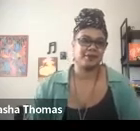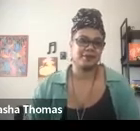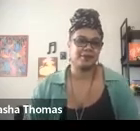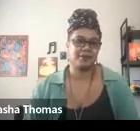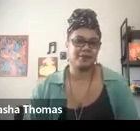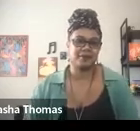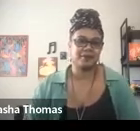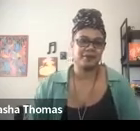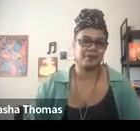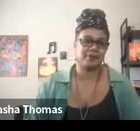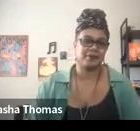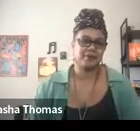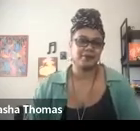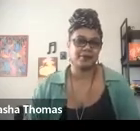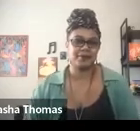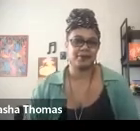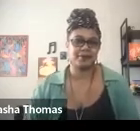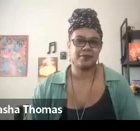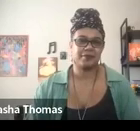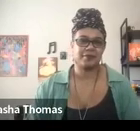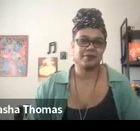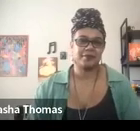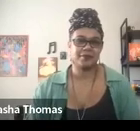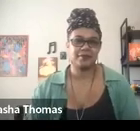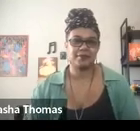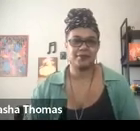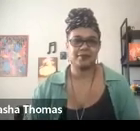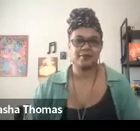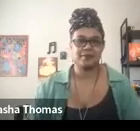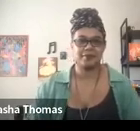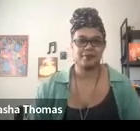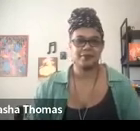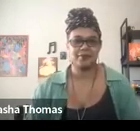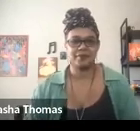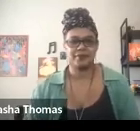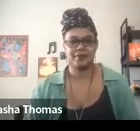and a deep blue is selected for the textured brushstrokes overlaying the original sea foam green to double on the shape of the Sankofa Heart.